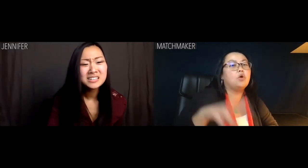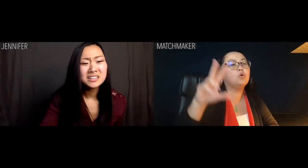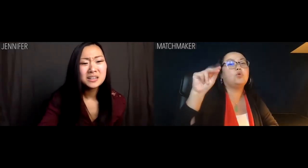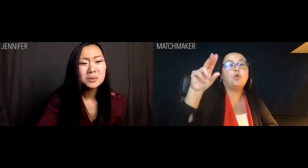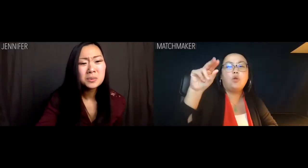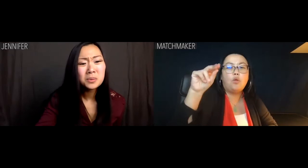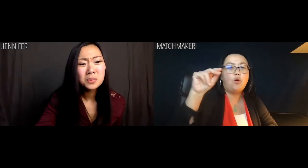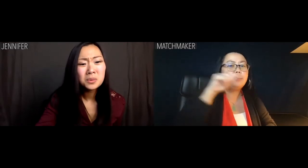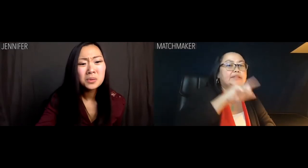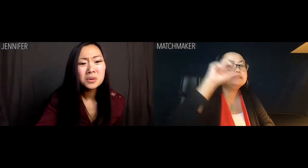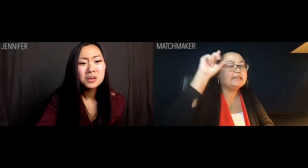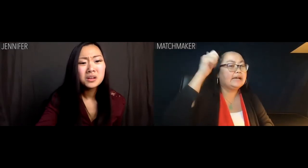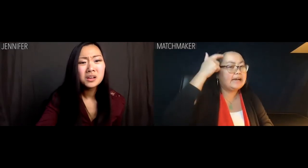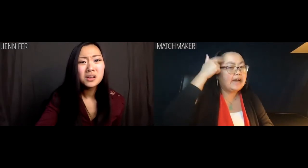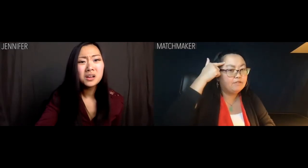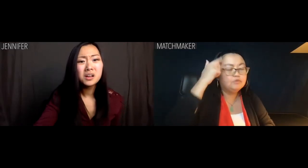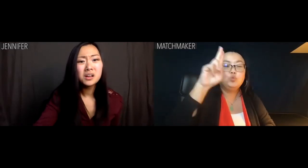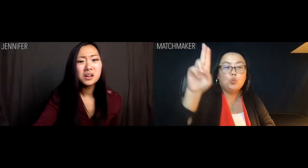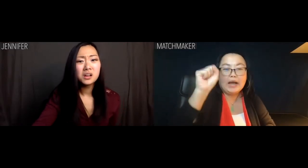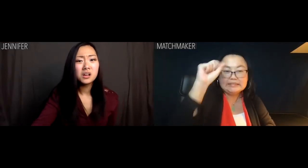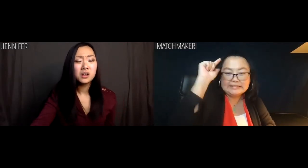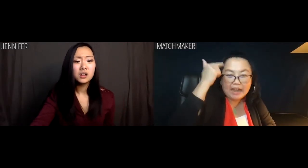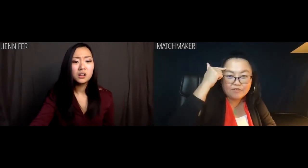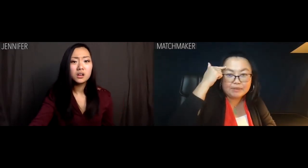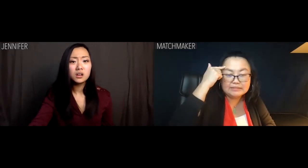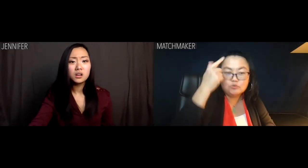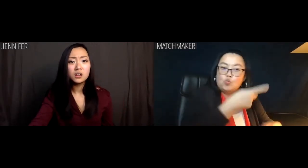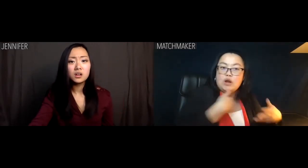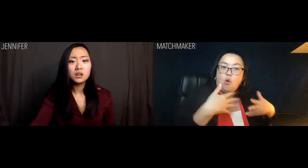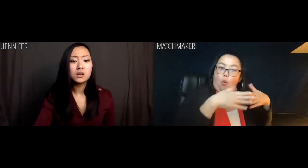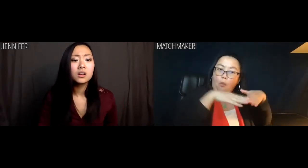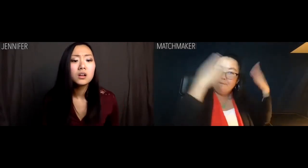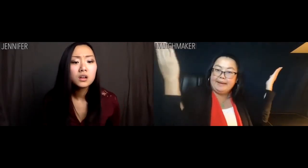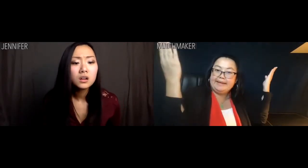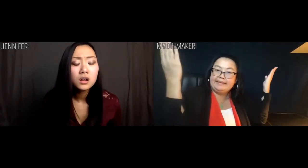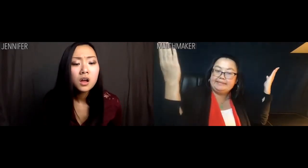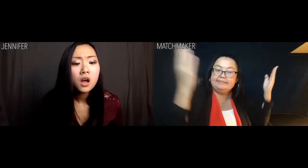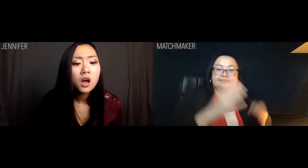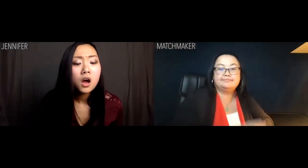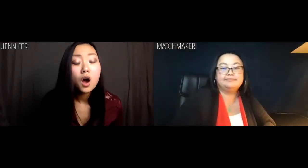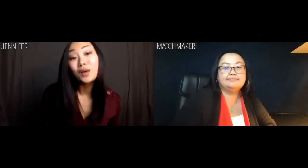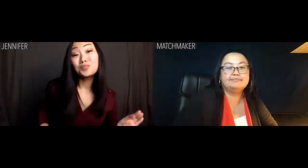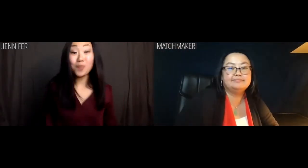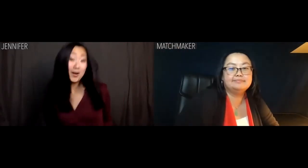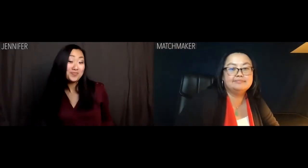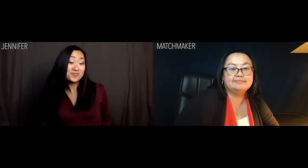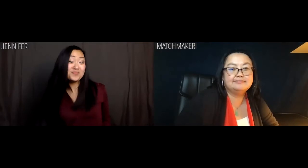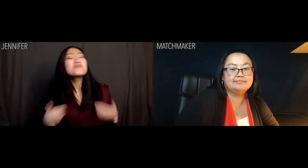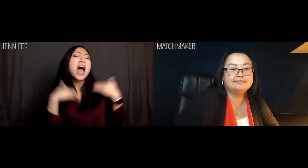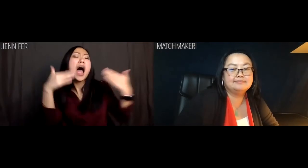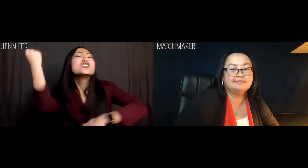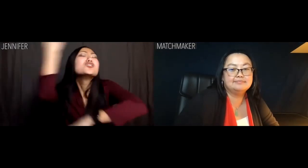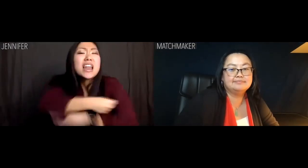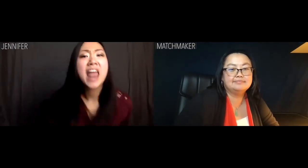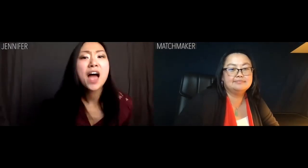Matchmaker: Oh, no, that's the US government. We're very open about it. Jennifer: Well, I'm shuttin' it down.